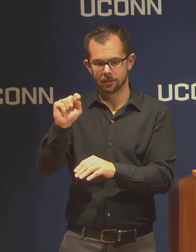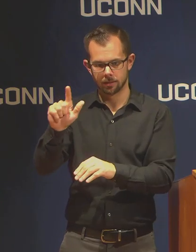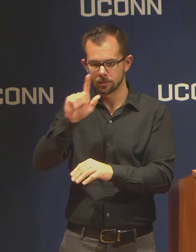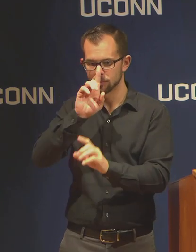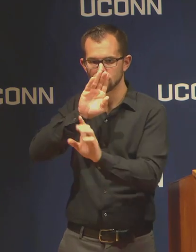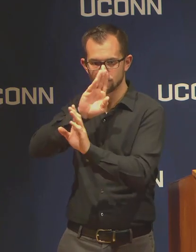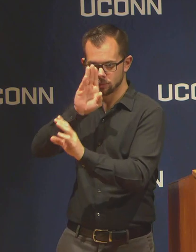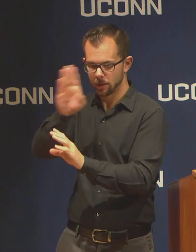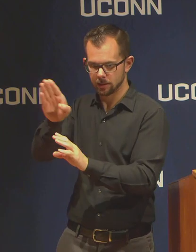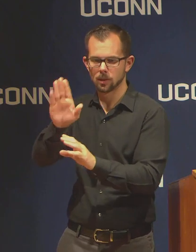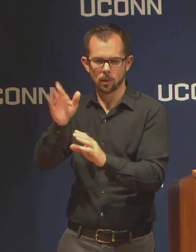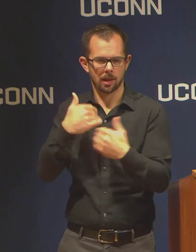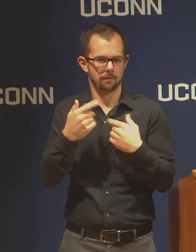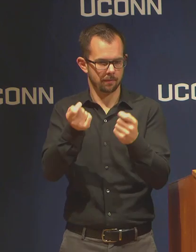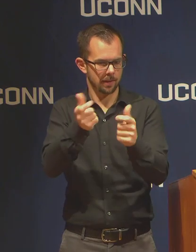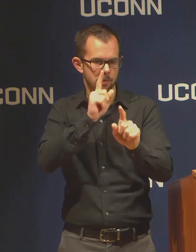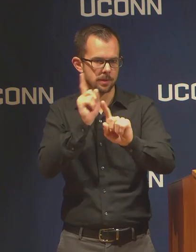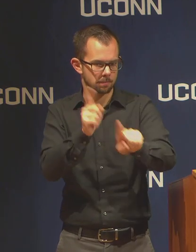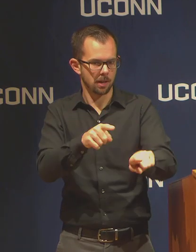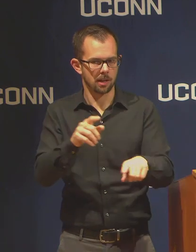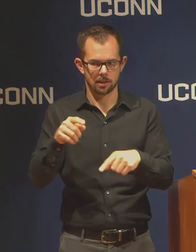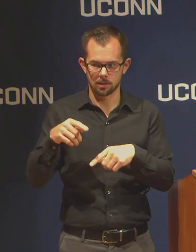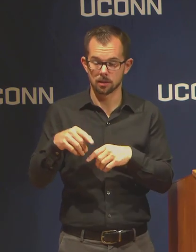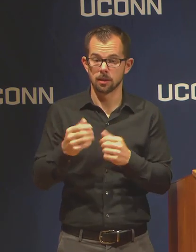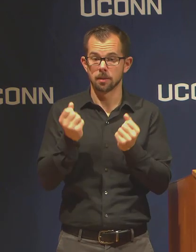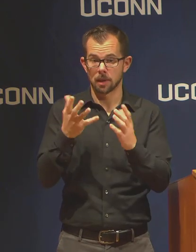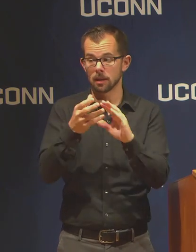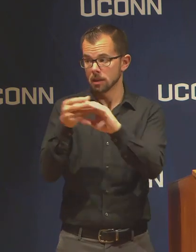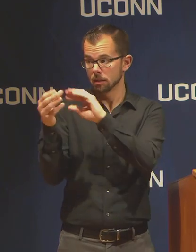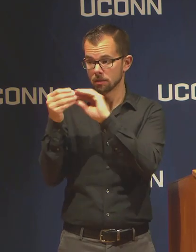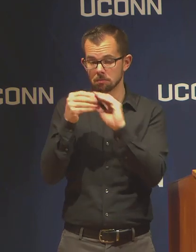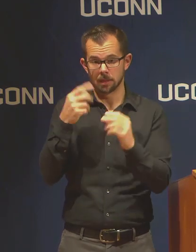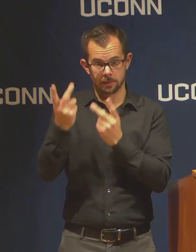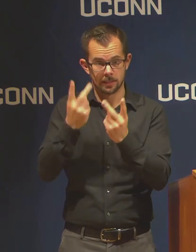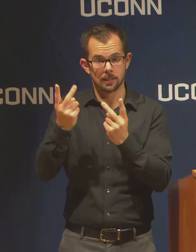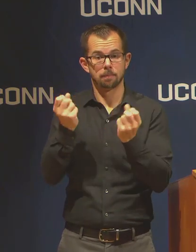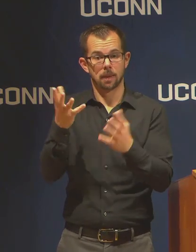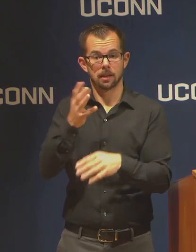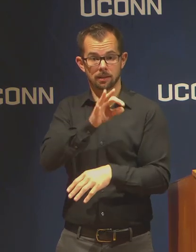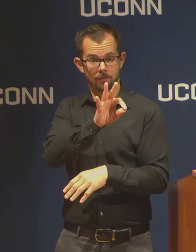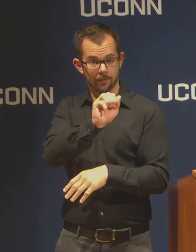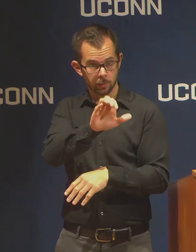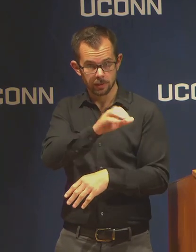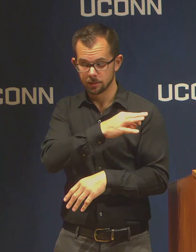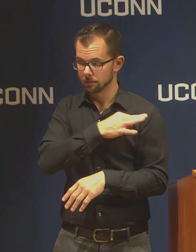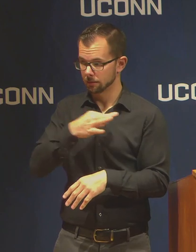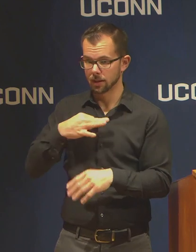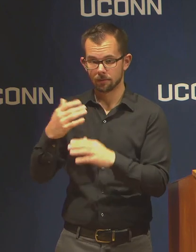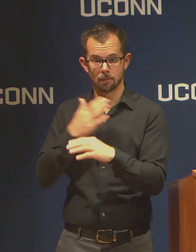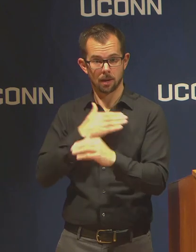from colleagues that they are very, very pleased with the support they have been getting.